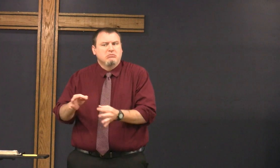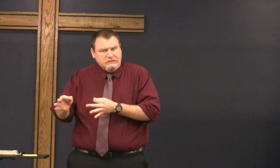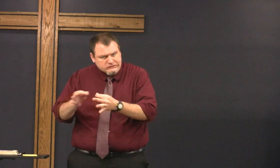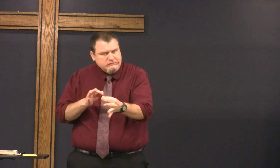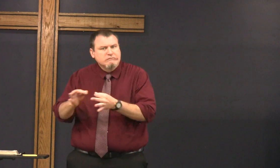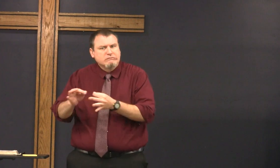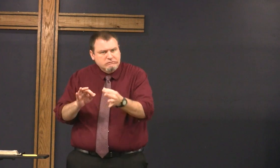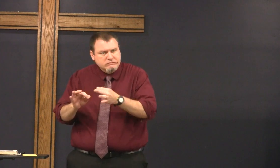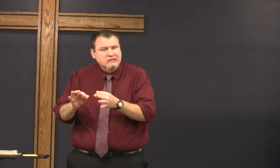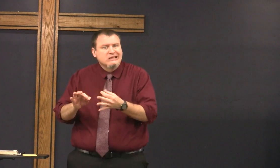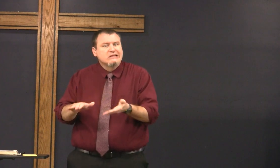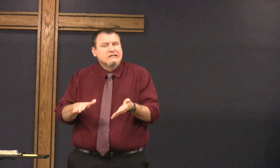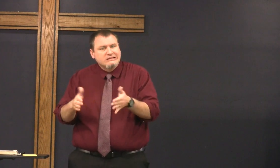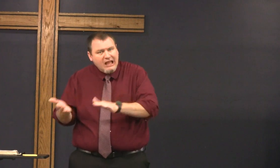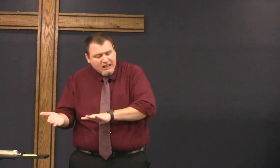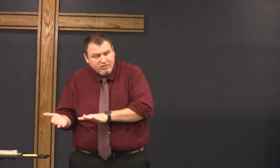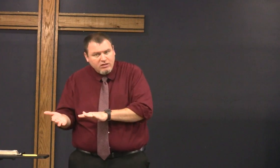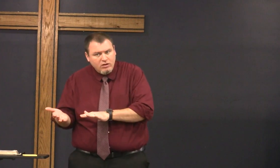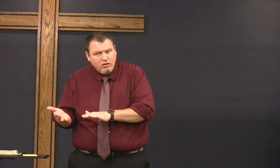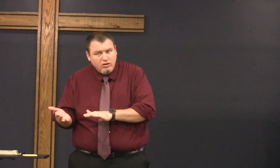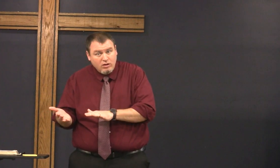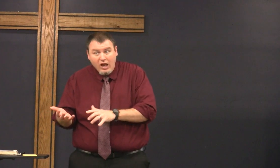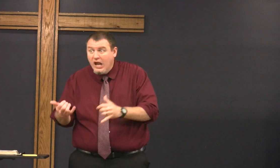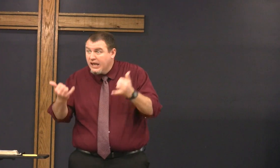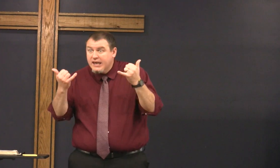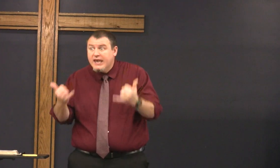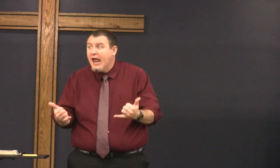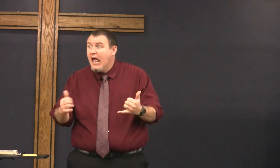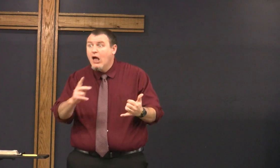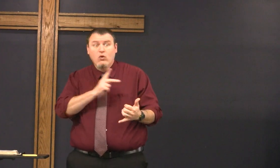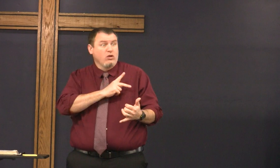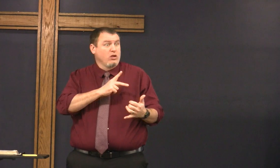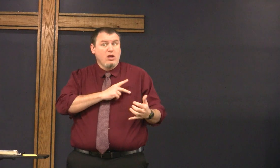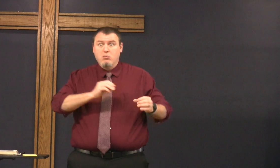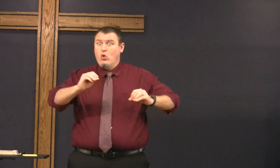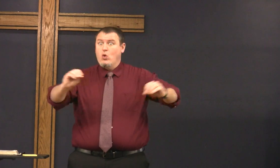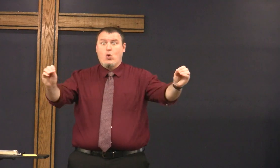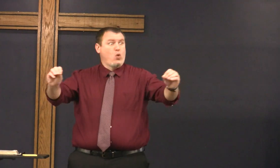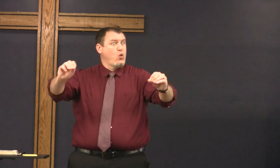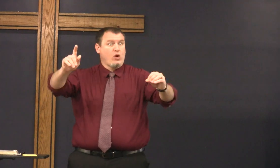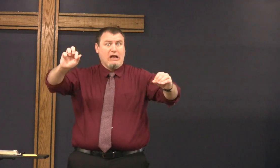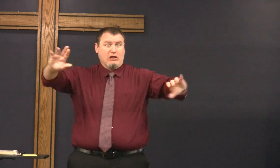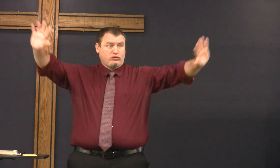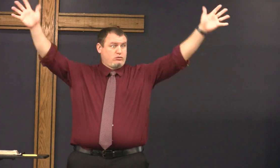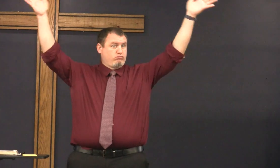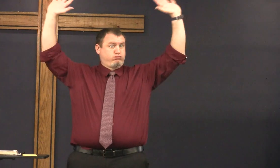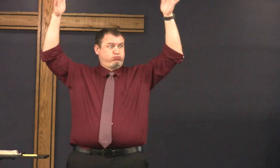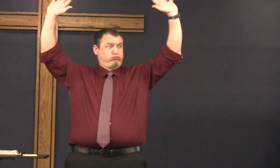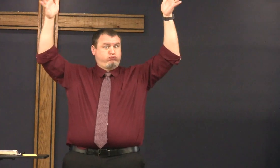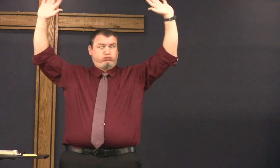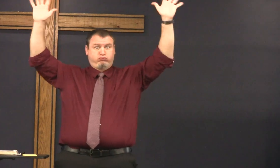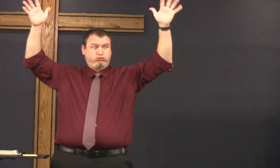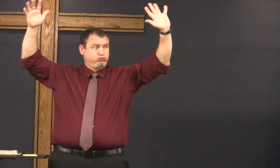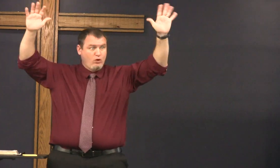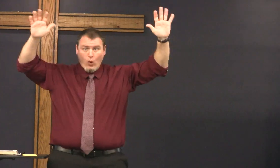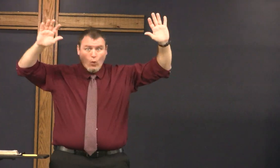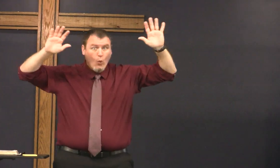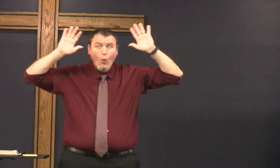to be prepared and I explain about death and now Kim has no cancer and that's wonderful